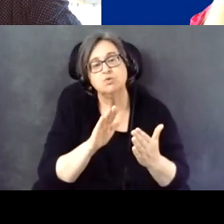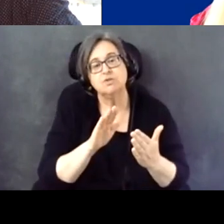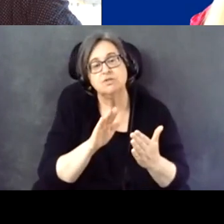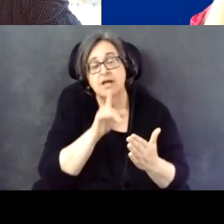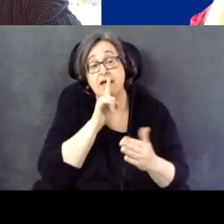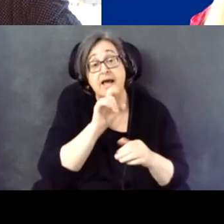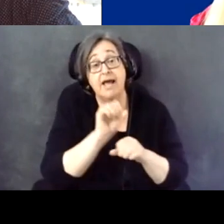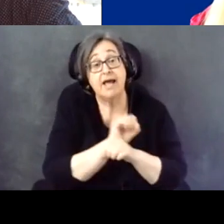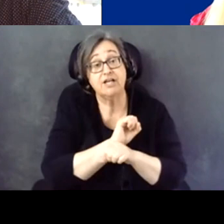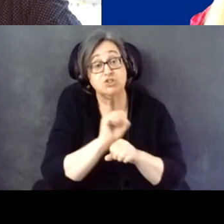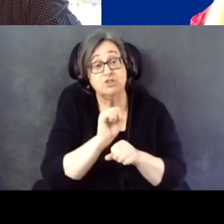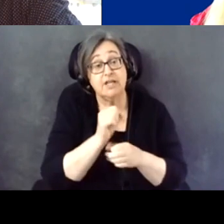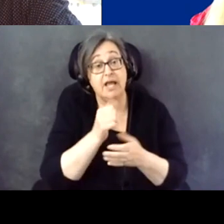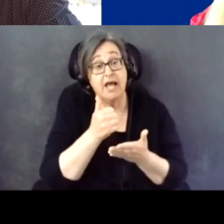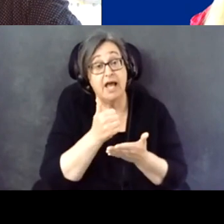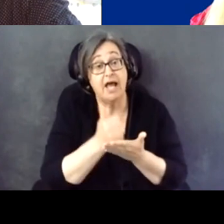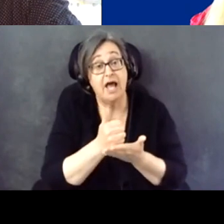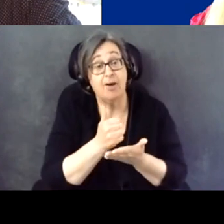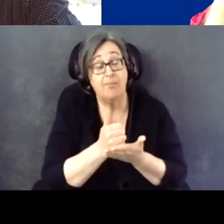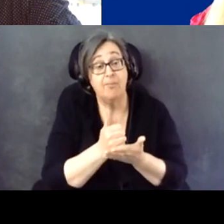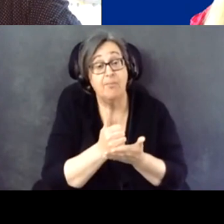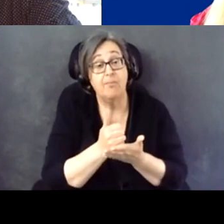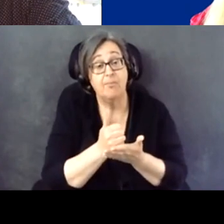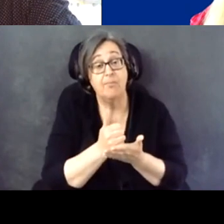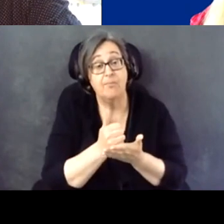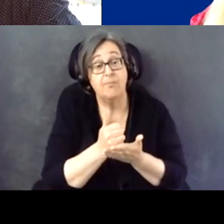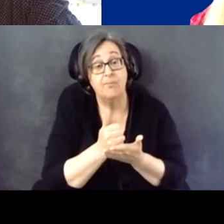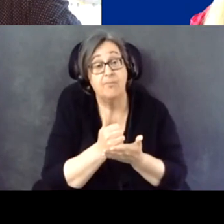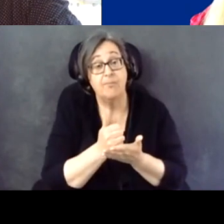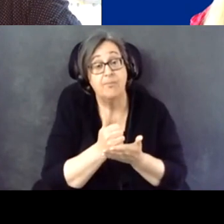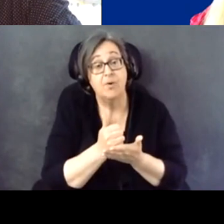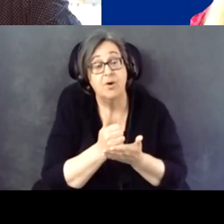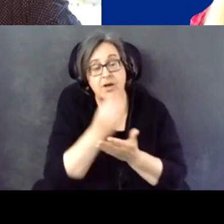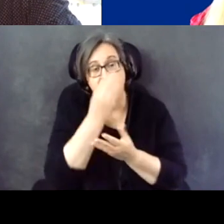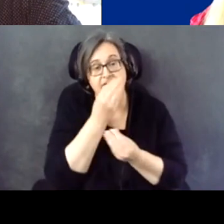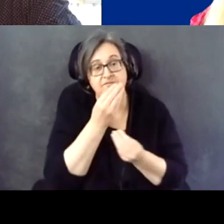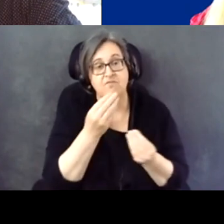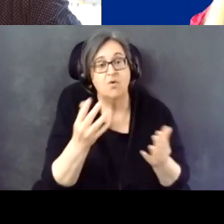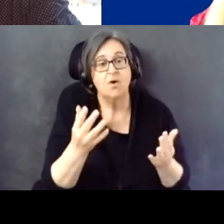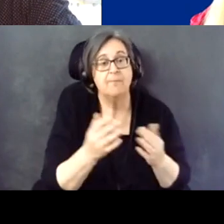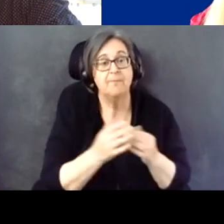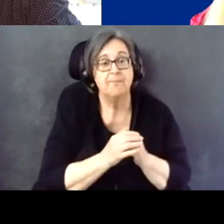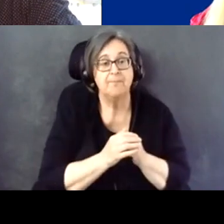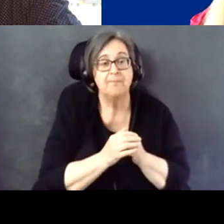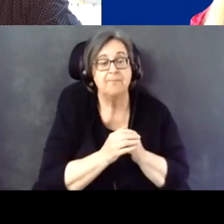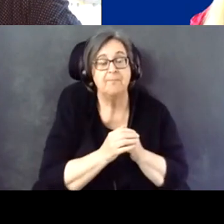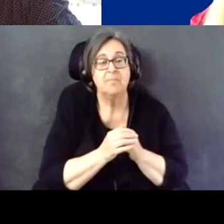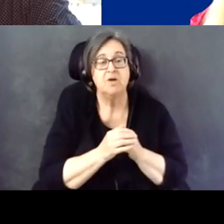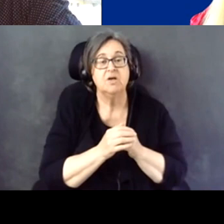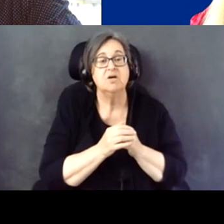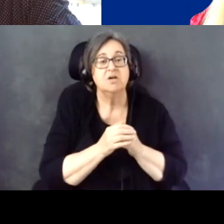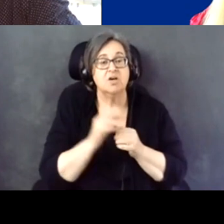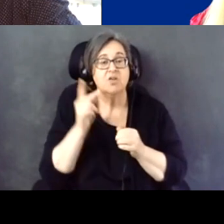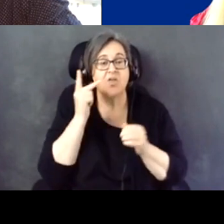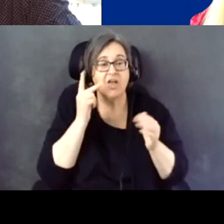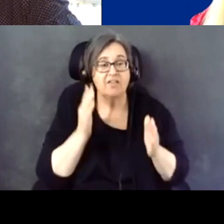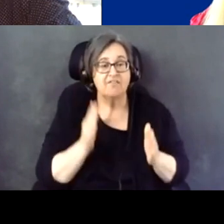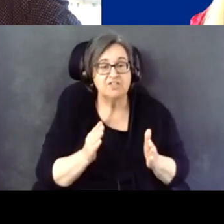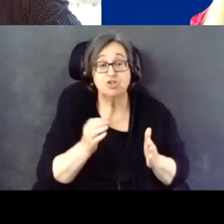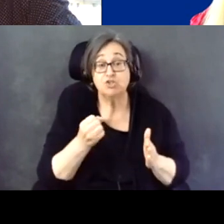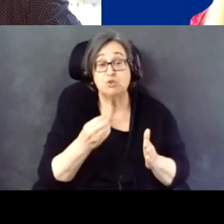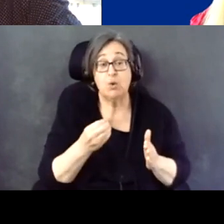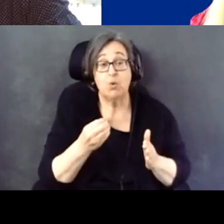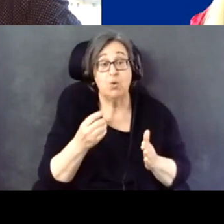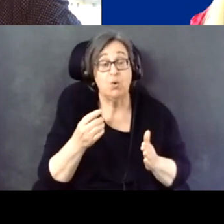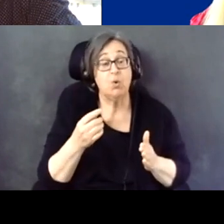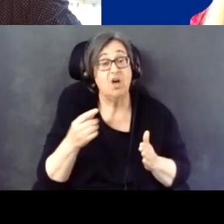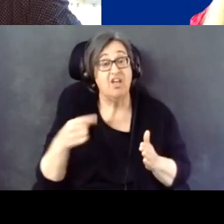helped to inform elected officials so they can start being a bit more inclusive when